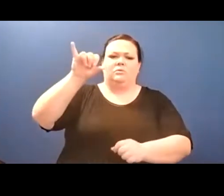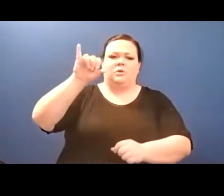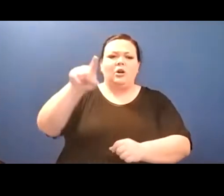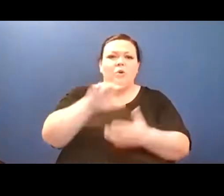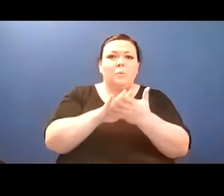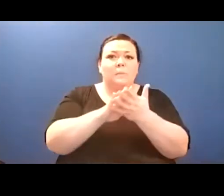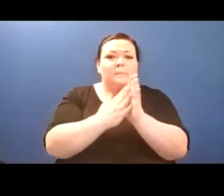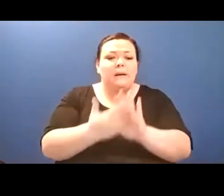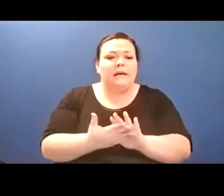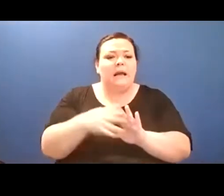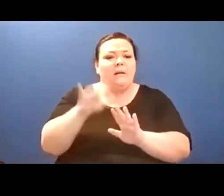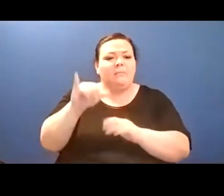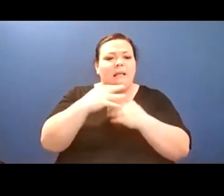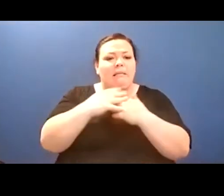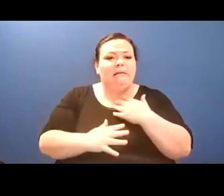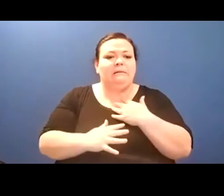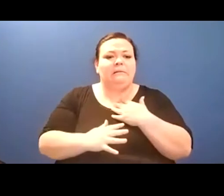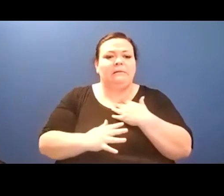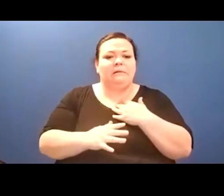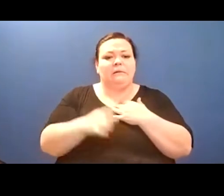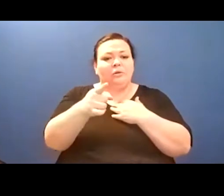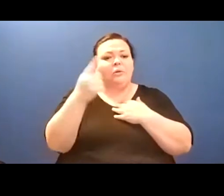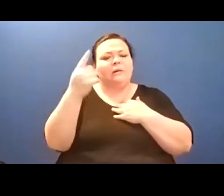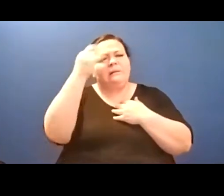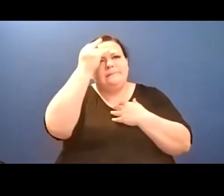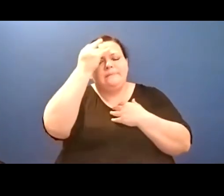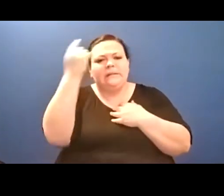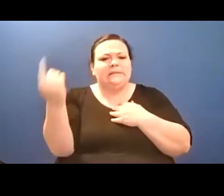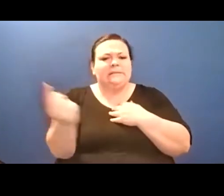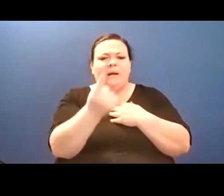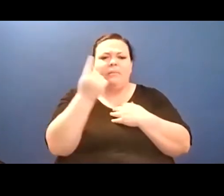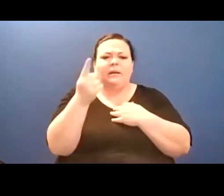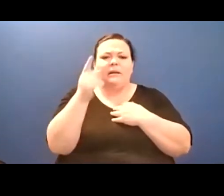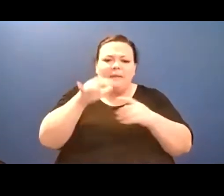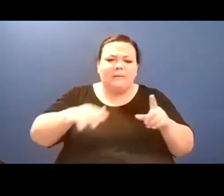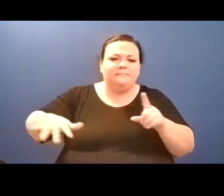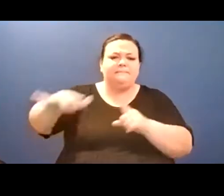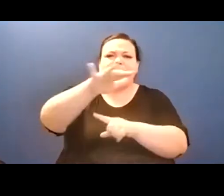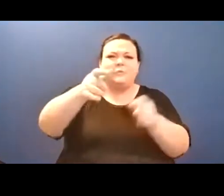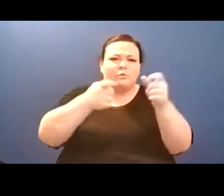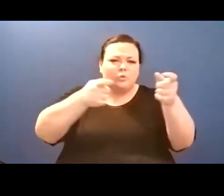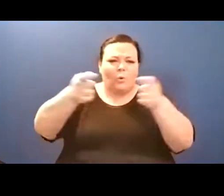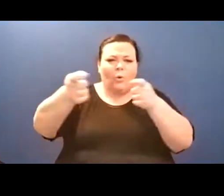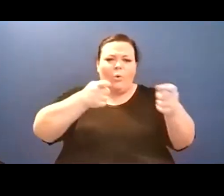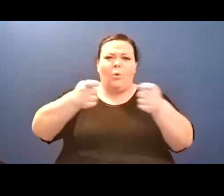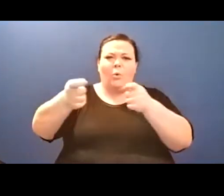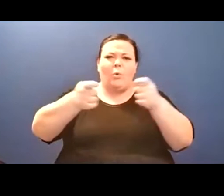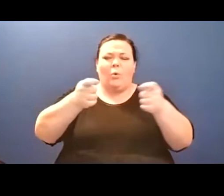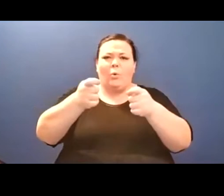especially anything remembering--resembling intention./ You held it. Gentian-like tube,